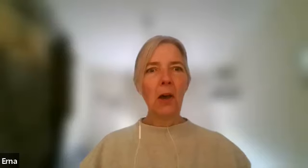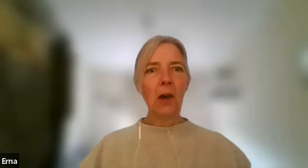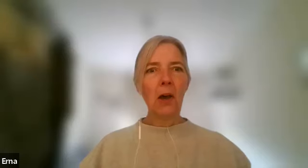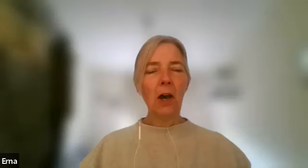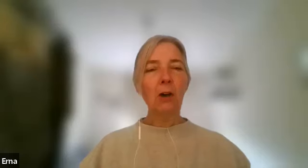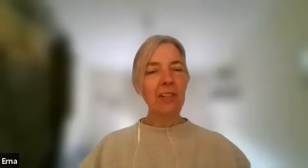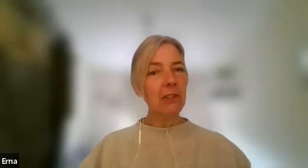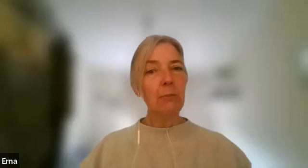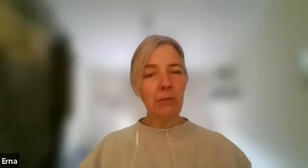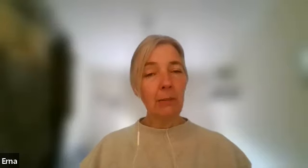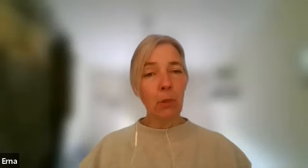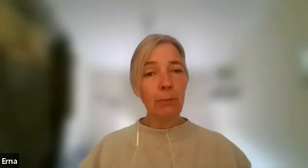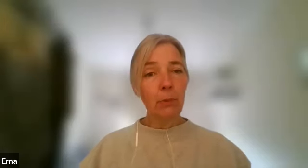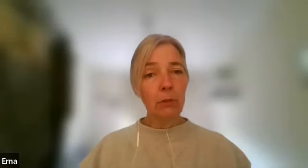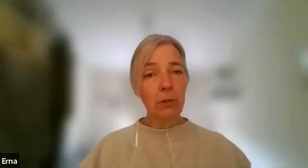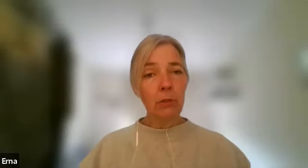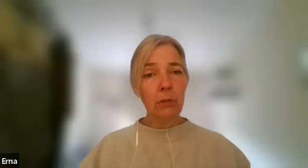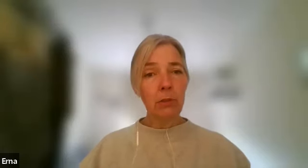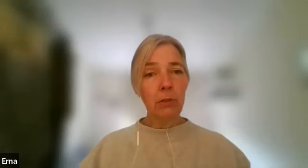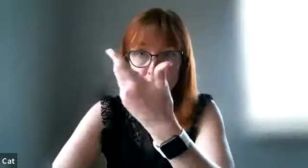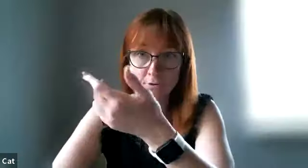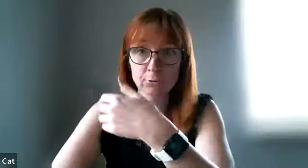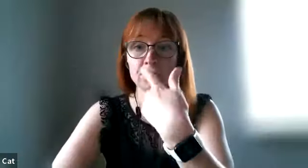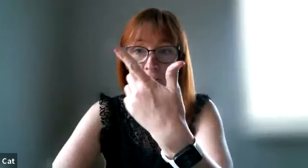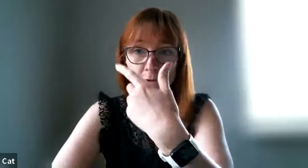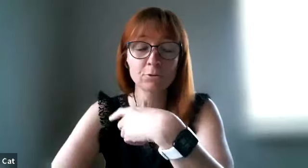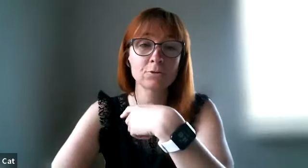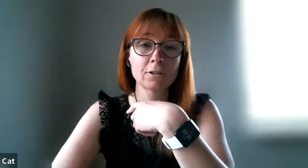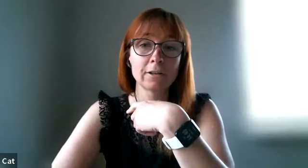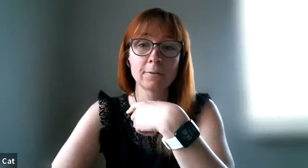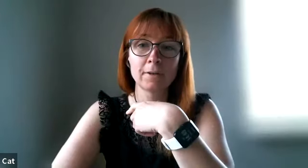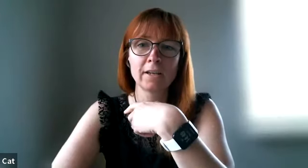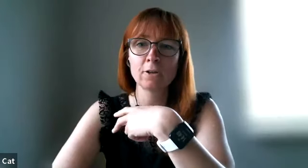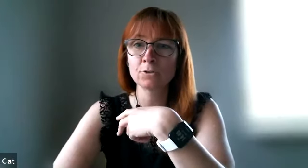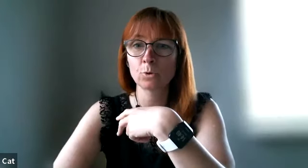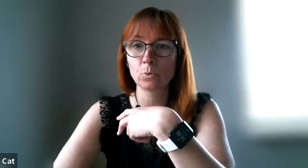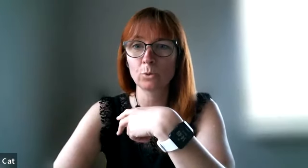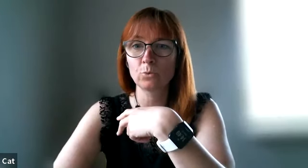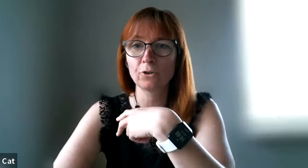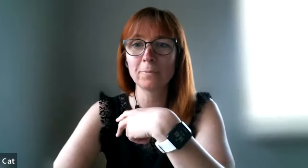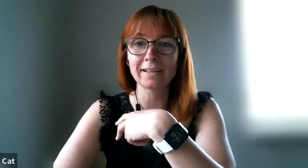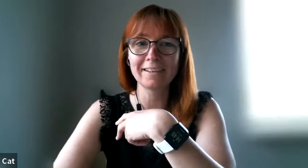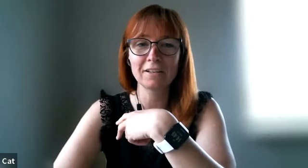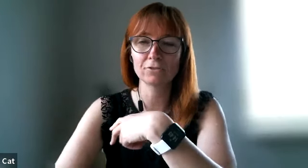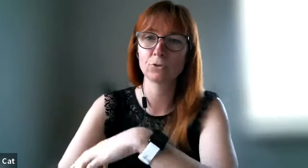um there are more books yeah children singles oh yeah of course yeah he also wrote it for men so